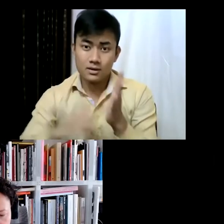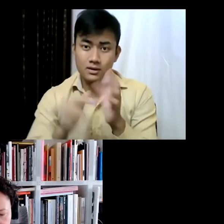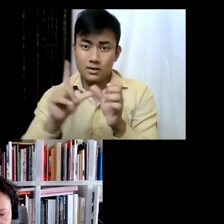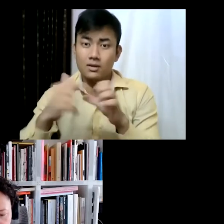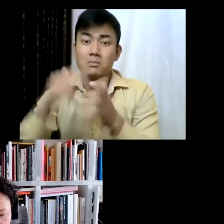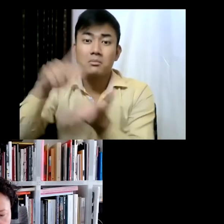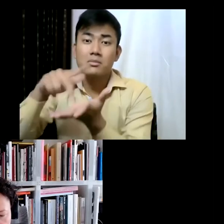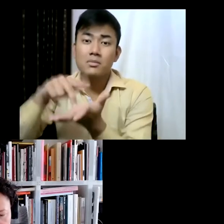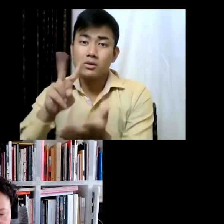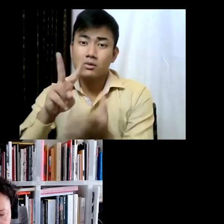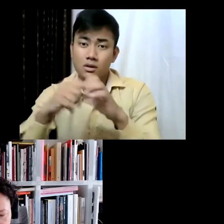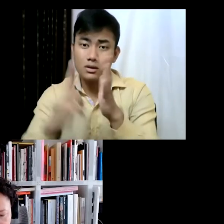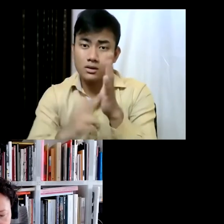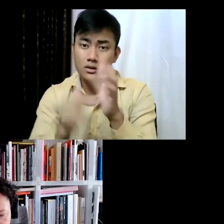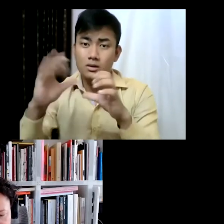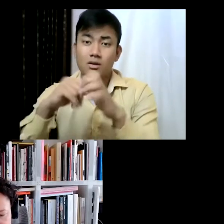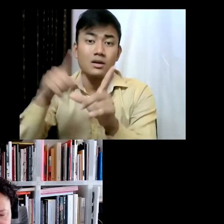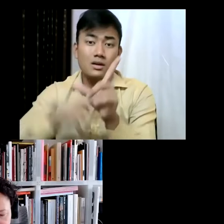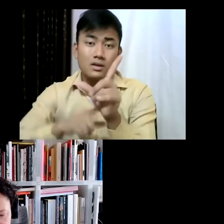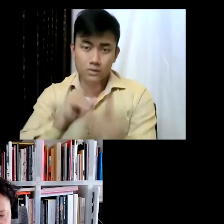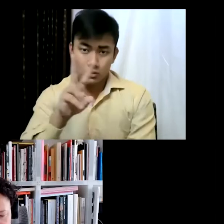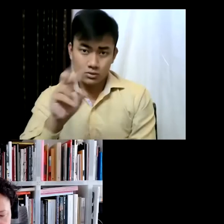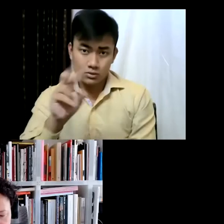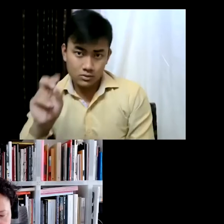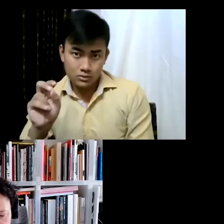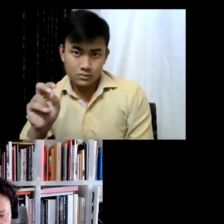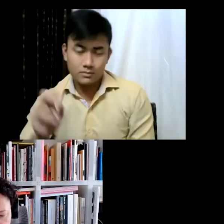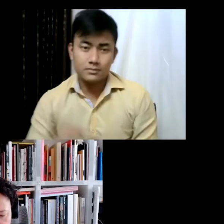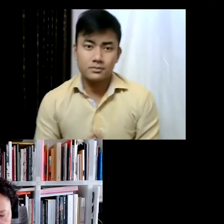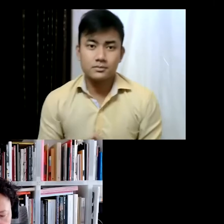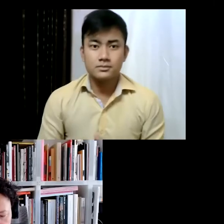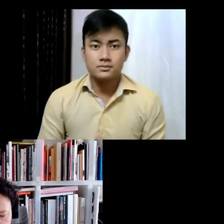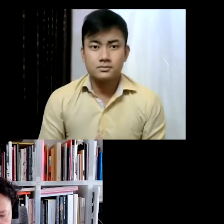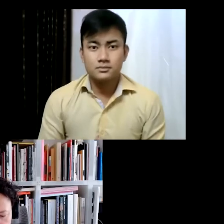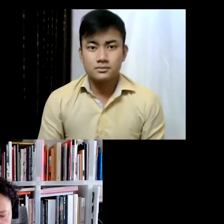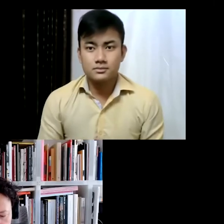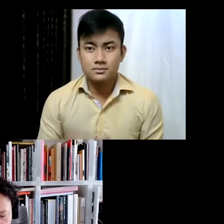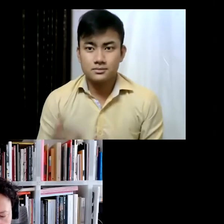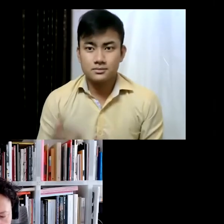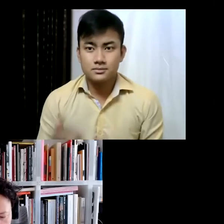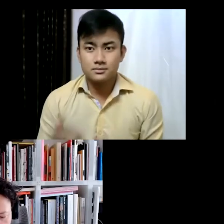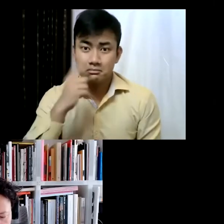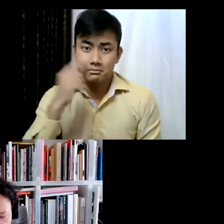a year to 2022 because of the pandemic. As you can see, she is a woman with a lot on her plate,